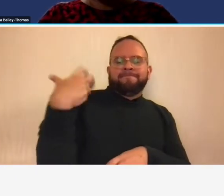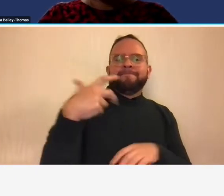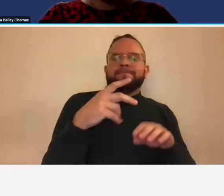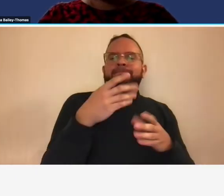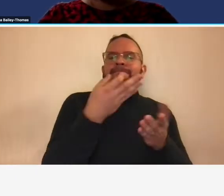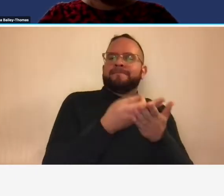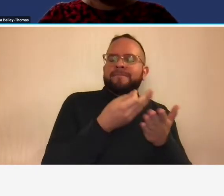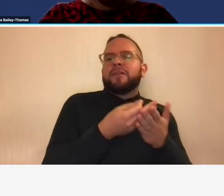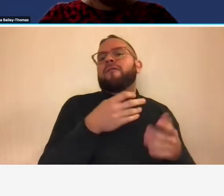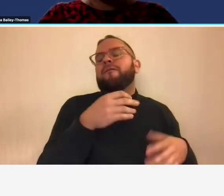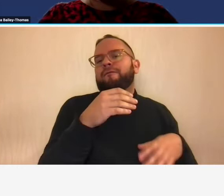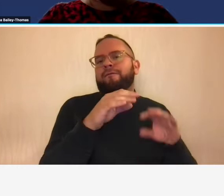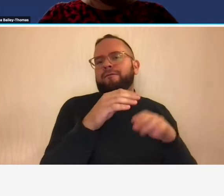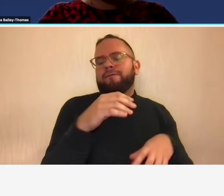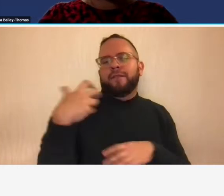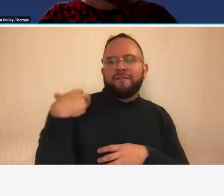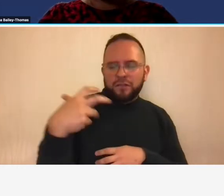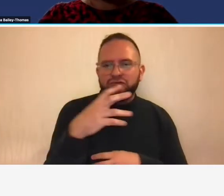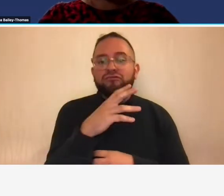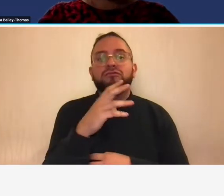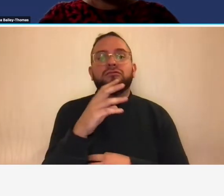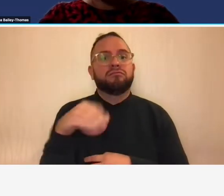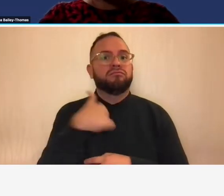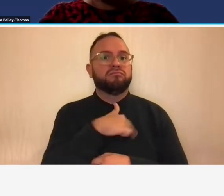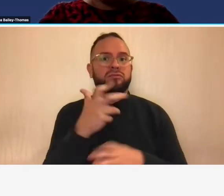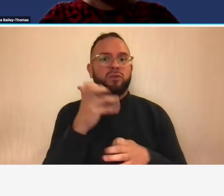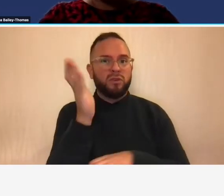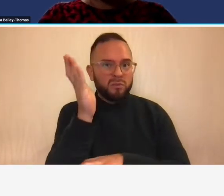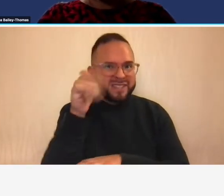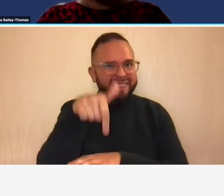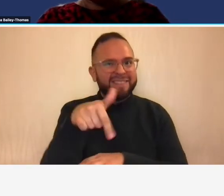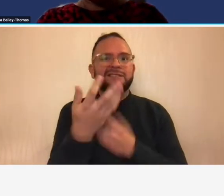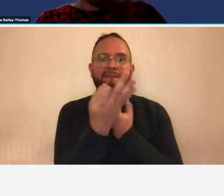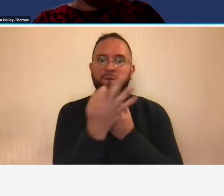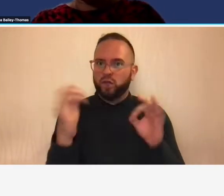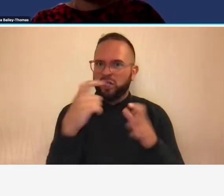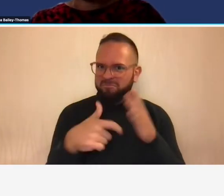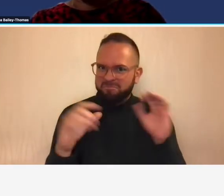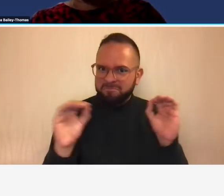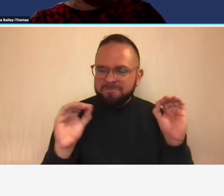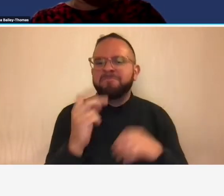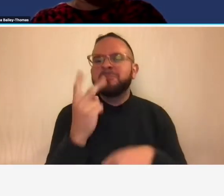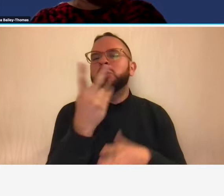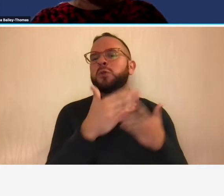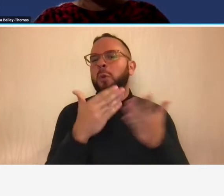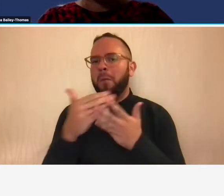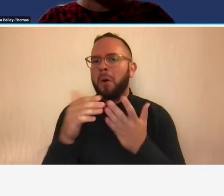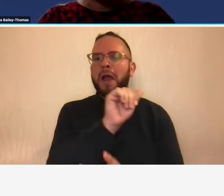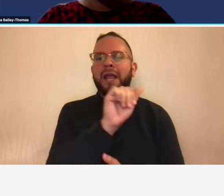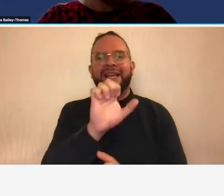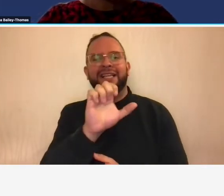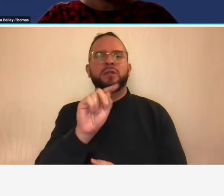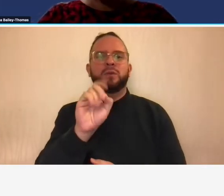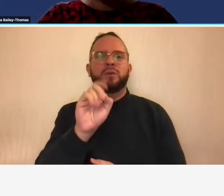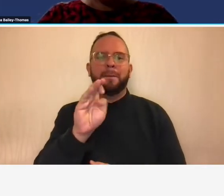assurance and compliance to present for this free two-part a e toolbox series during this training